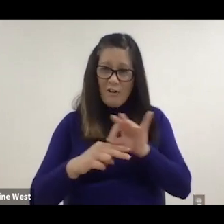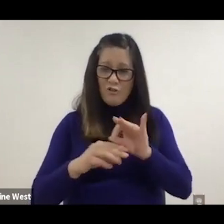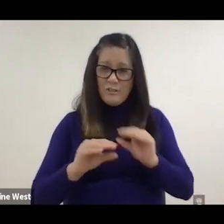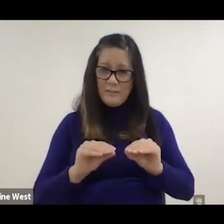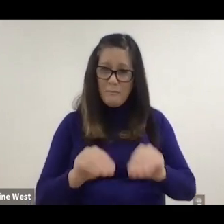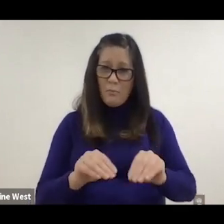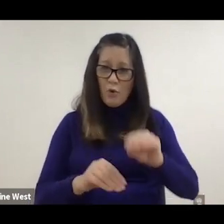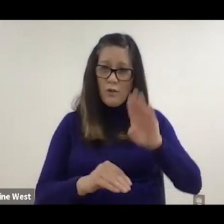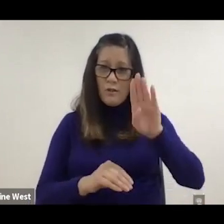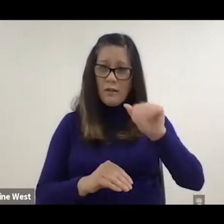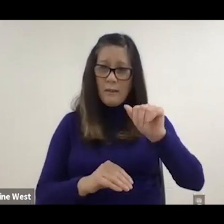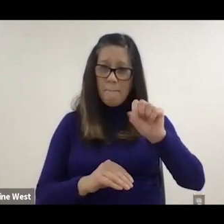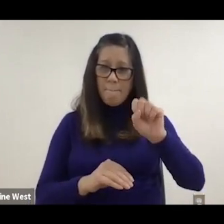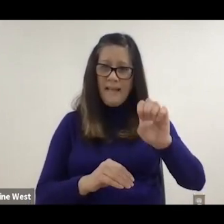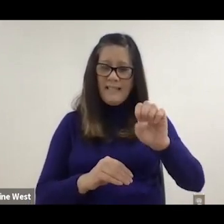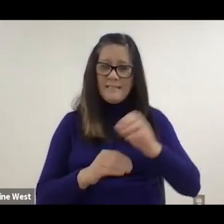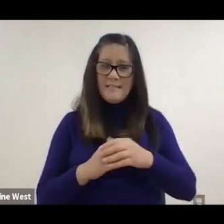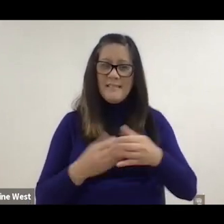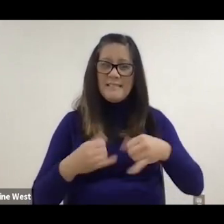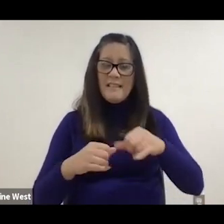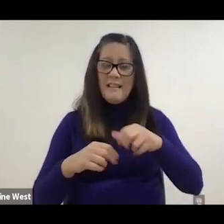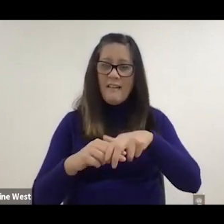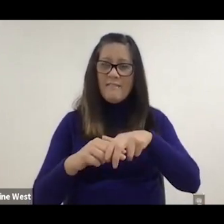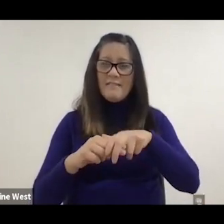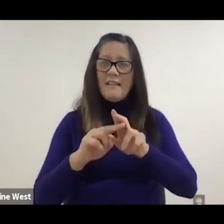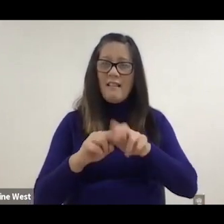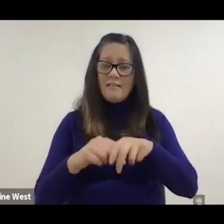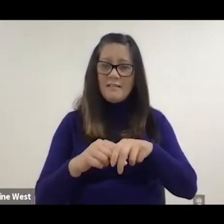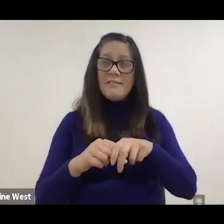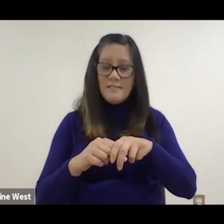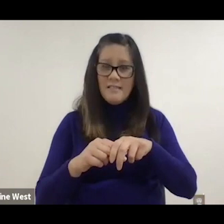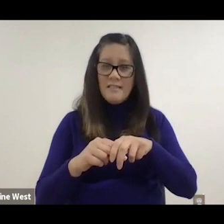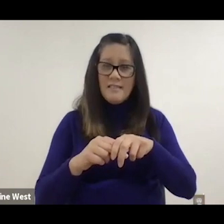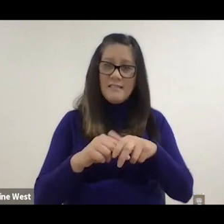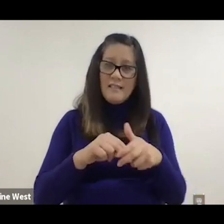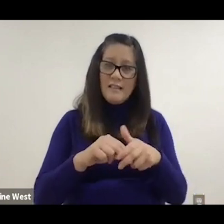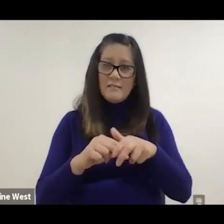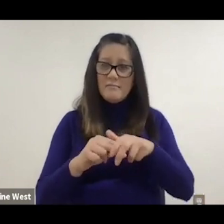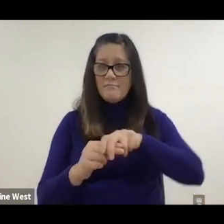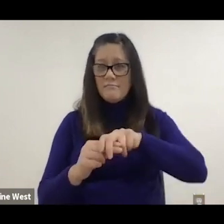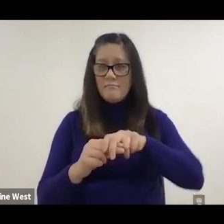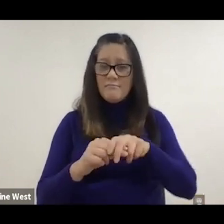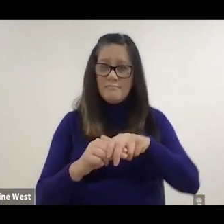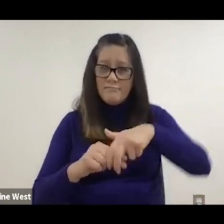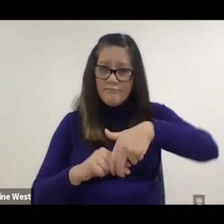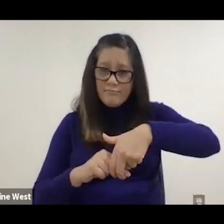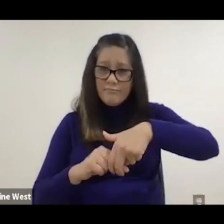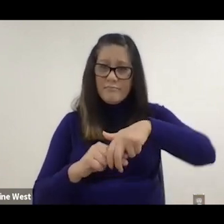So you still have tilt and recline, even out lateral tilt, and you have anterior tilt as well as